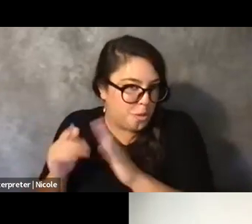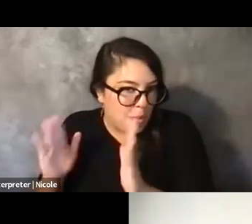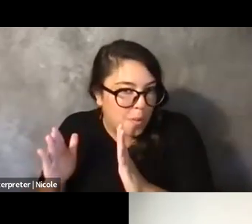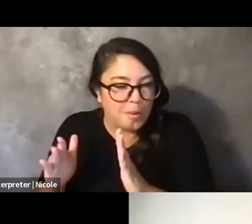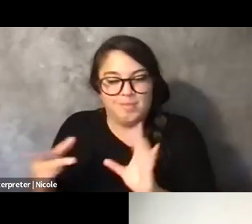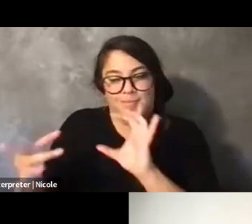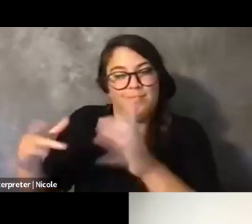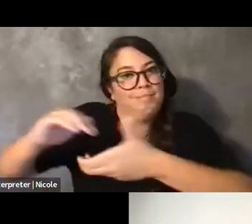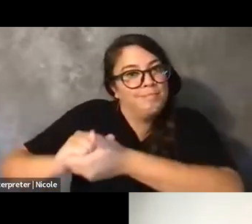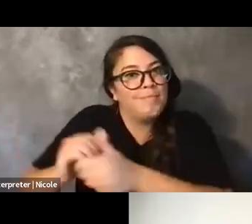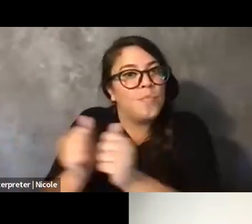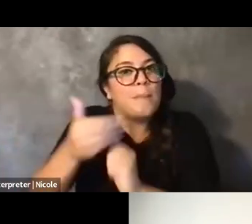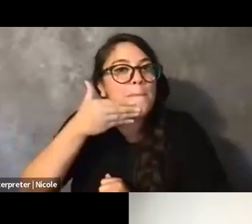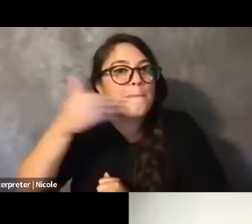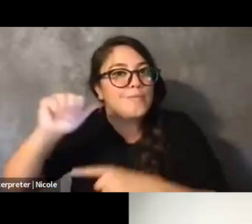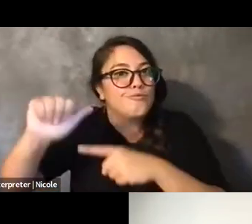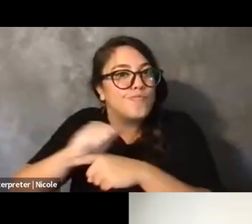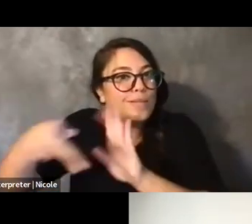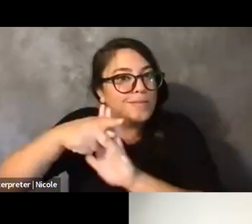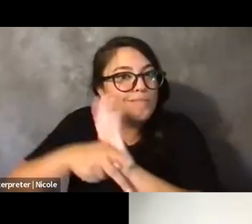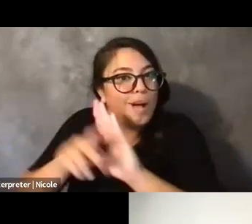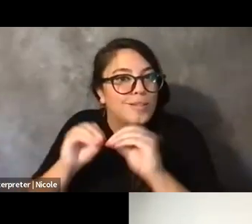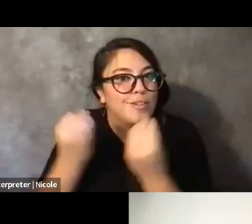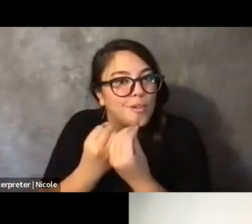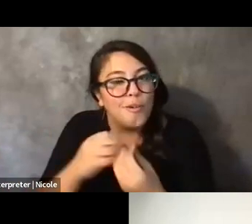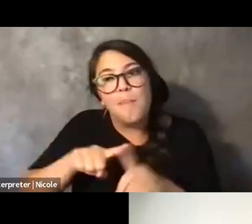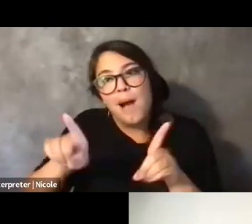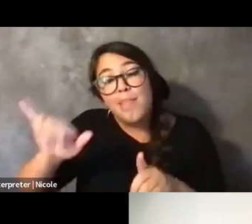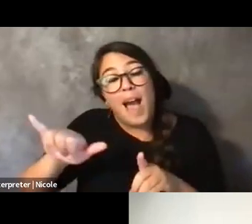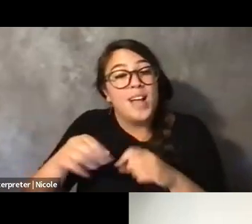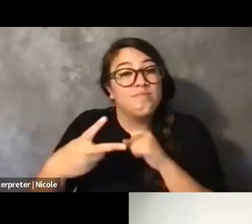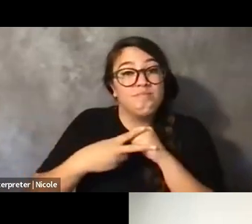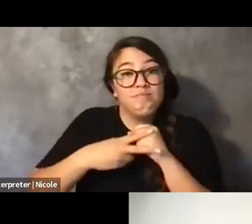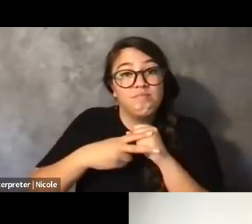That is kind of a recordkeeping project that I think kind of,